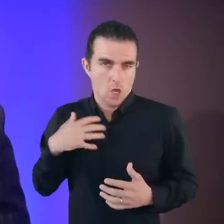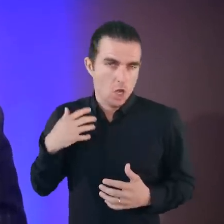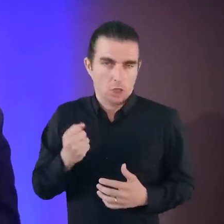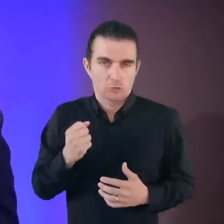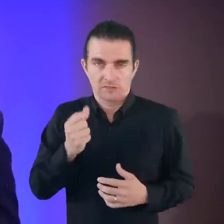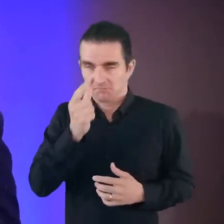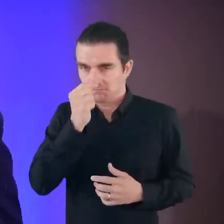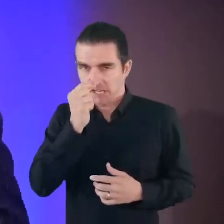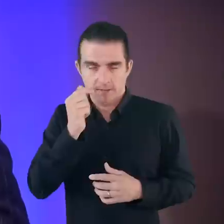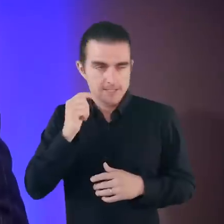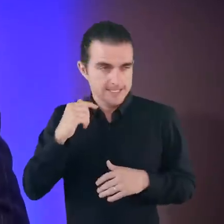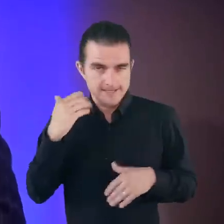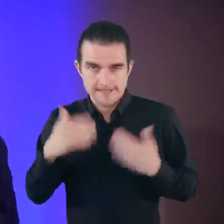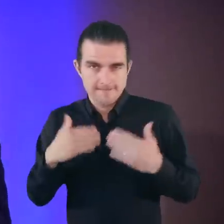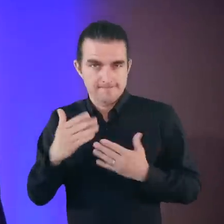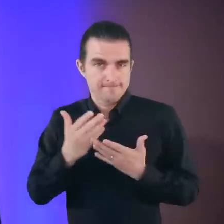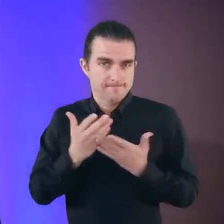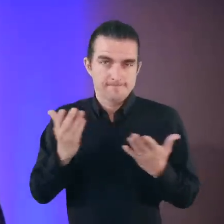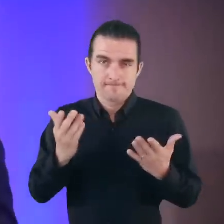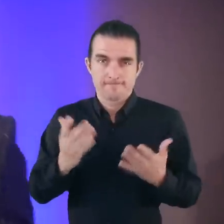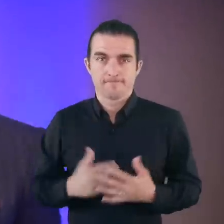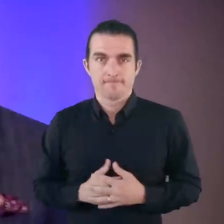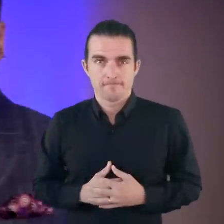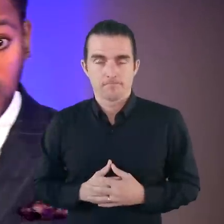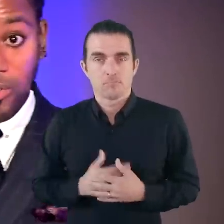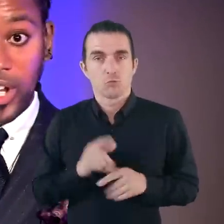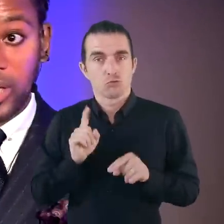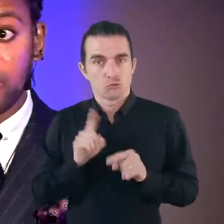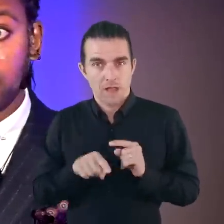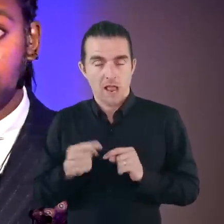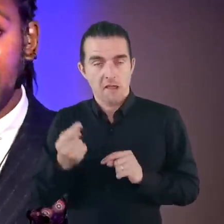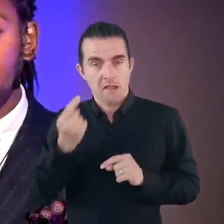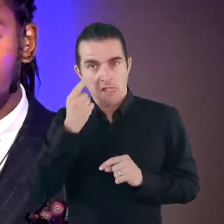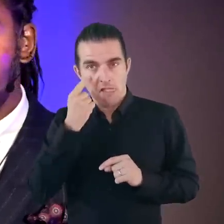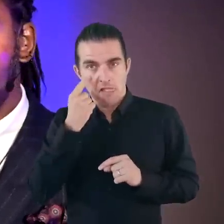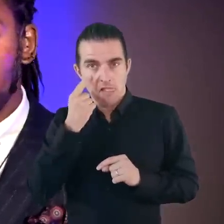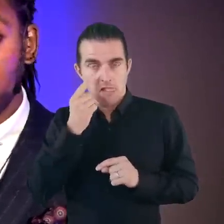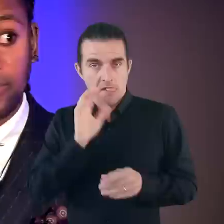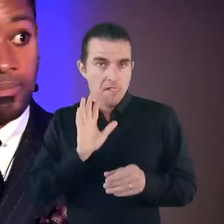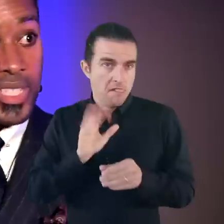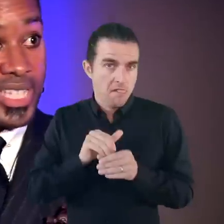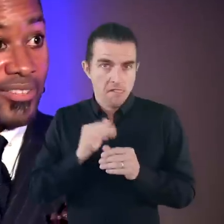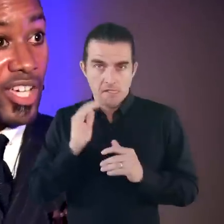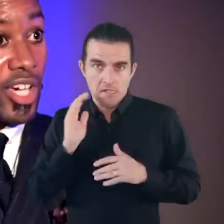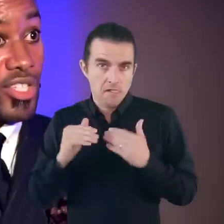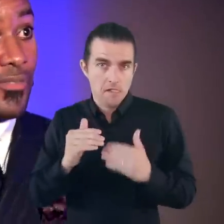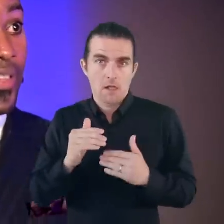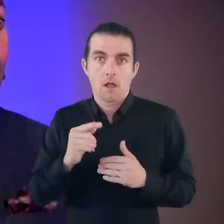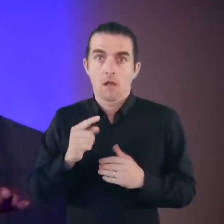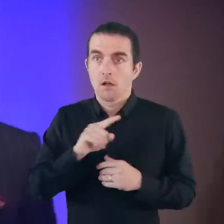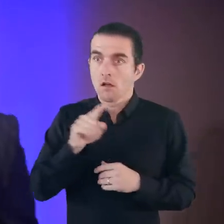The courage to step a foot into the arena and to try, to give it a go, to fail.